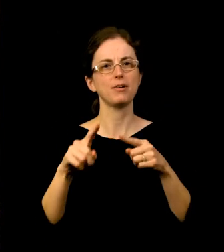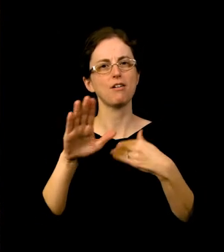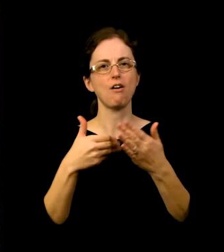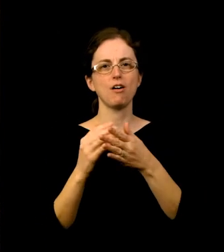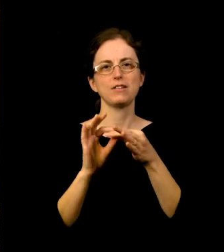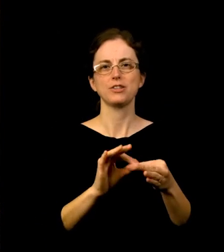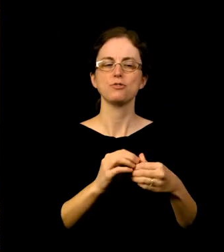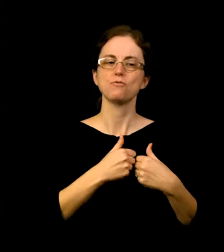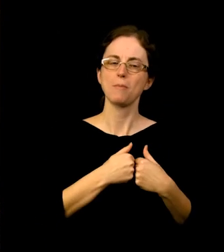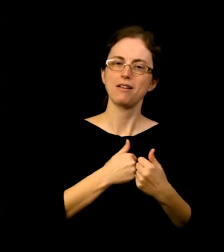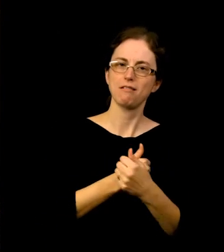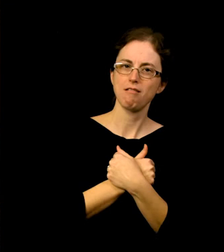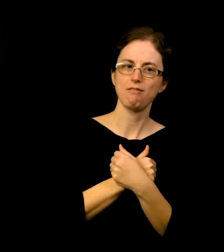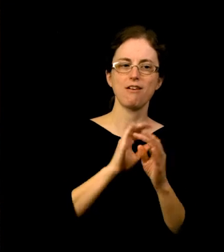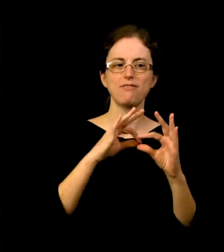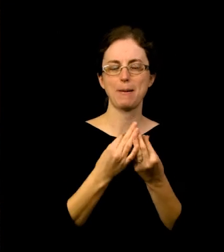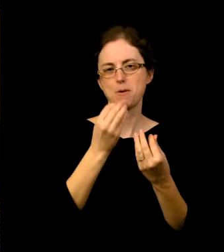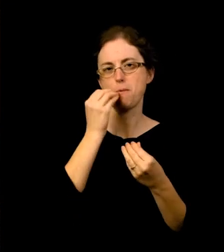Yet the domestic world was not always what it seemed;